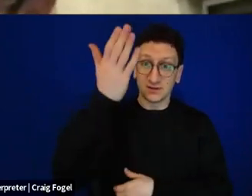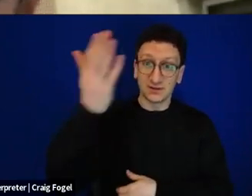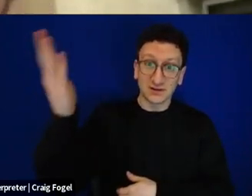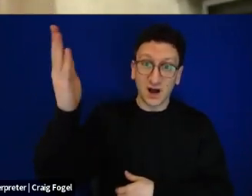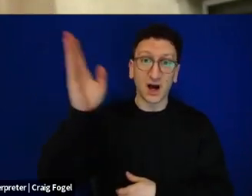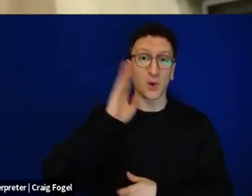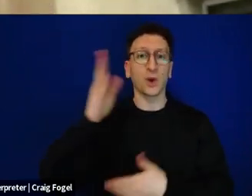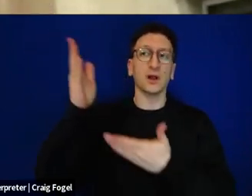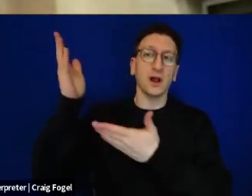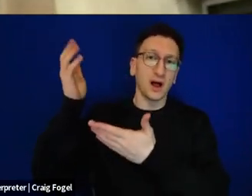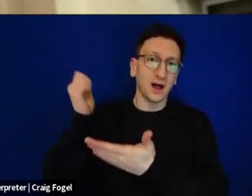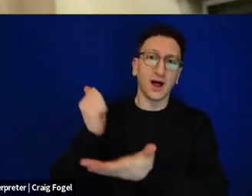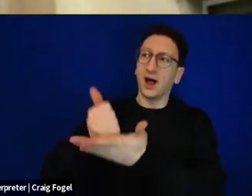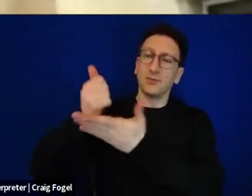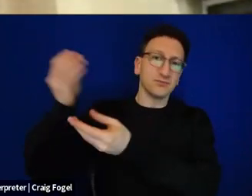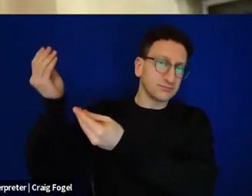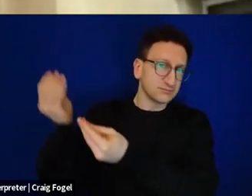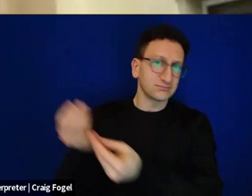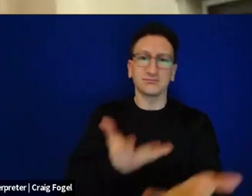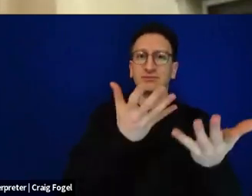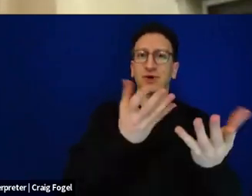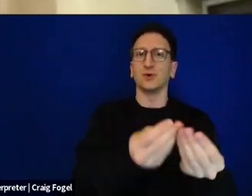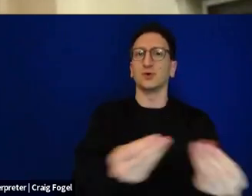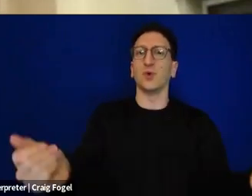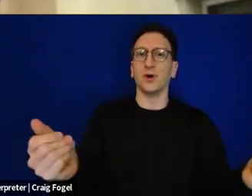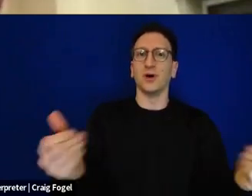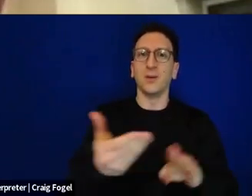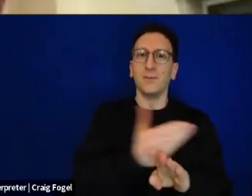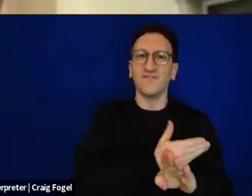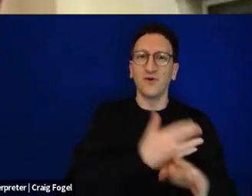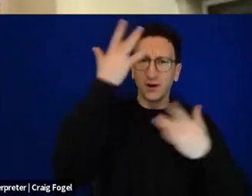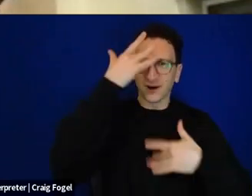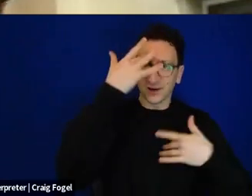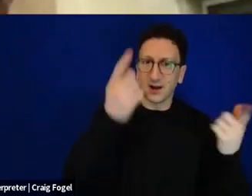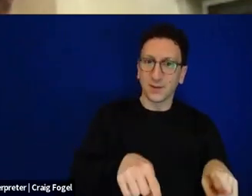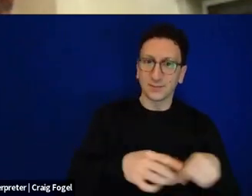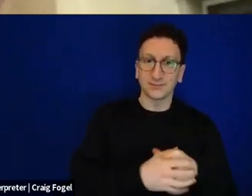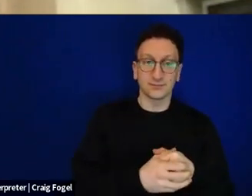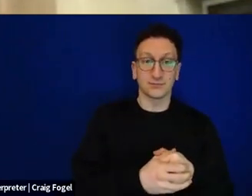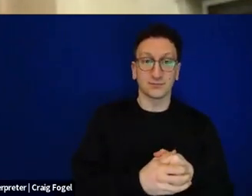brings the cure before the affliction. And the idea that we have a Haggadah, we